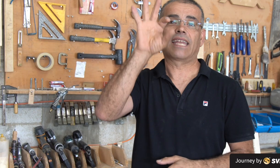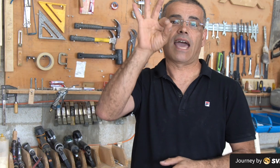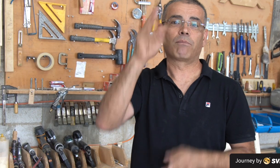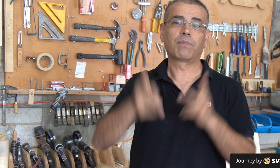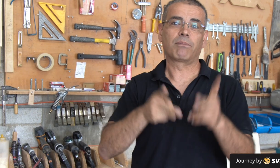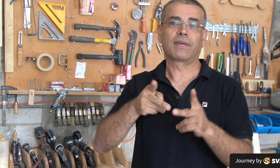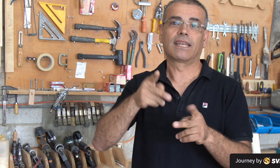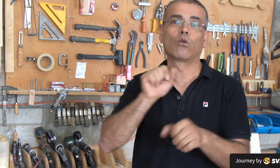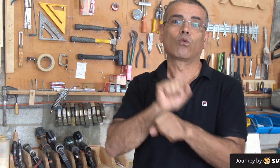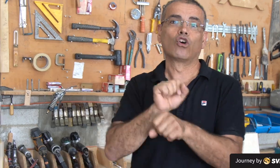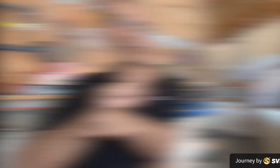I have 9 people working for me.